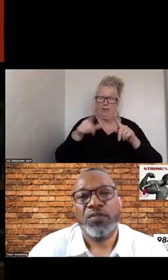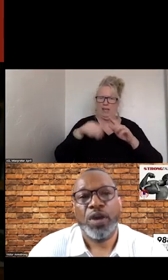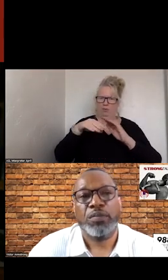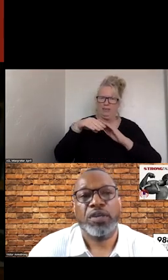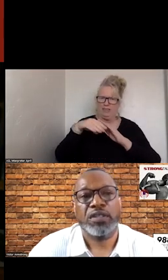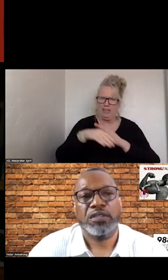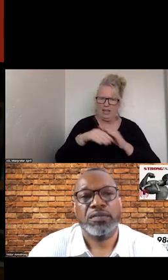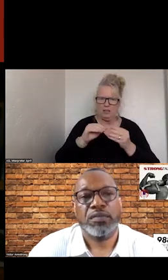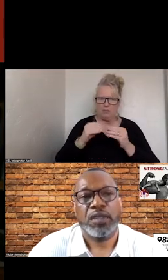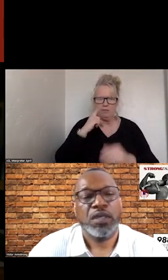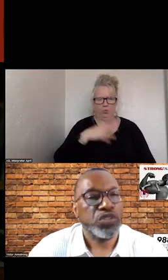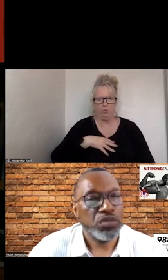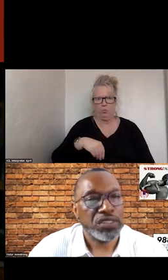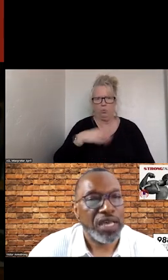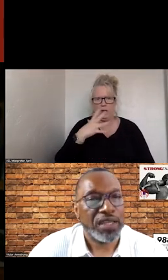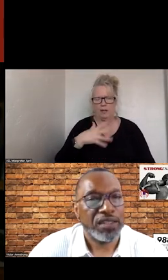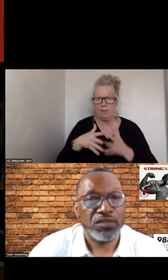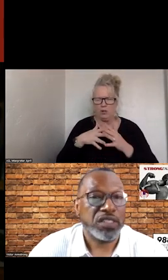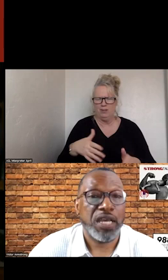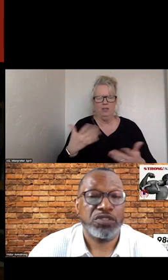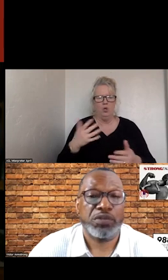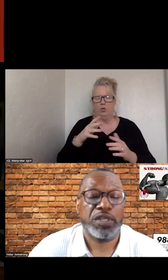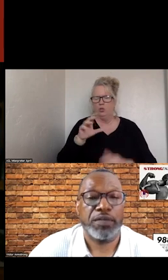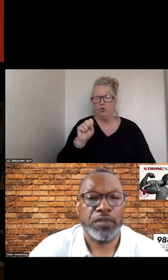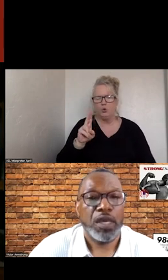FOR WHITE AMERICANS. SUICIDE DOES NOT DISCRIMINATE.